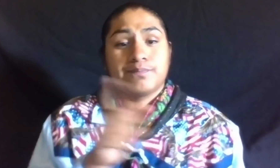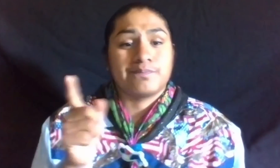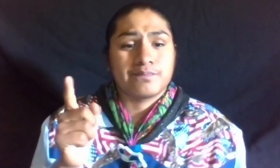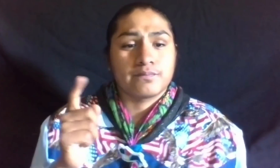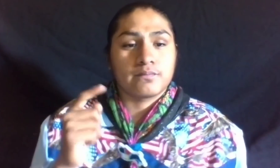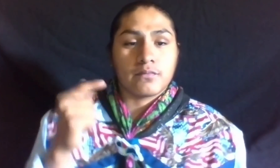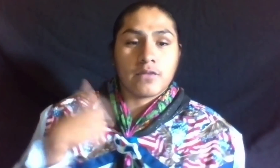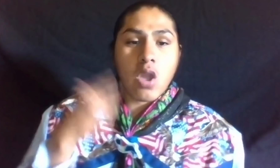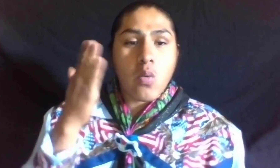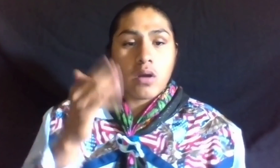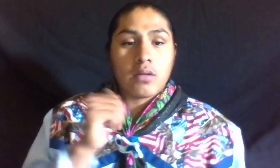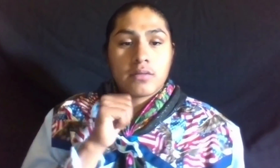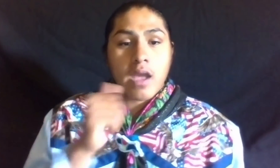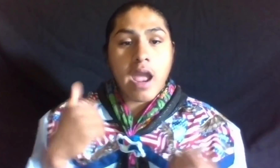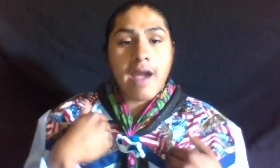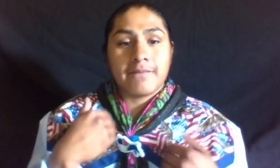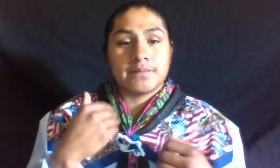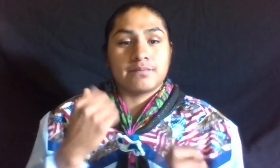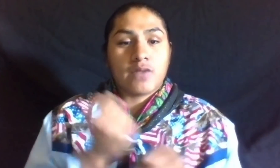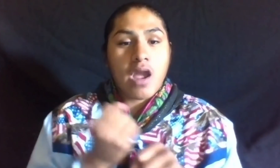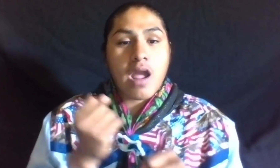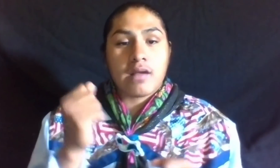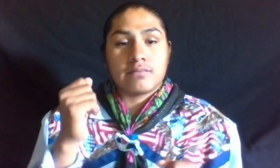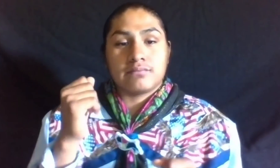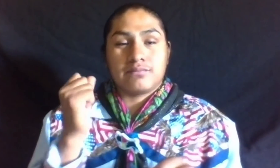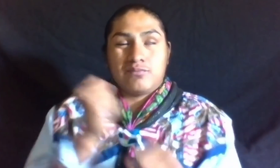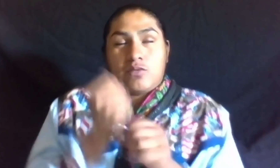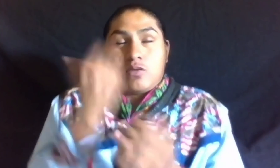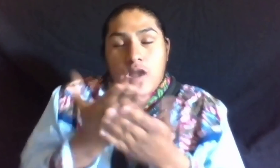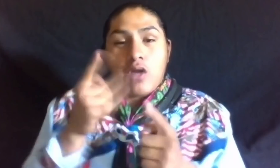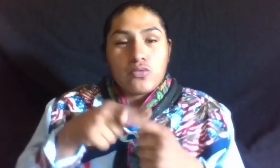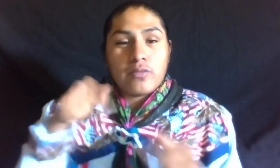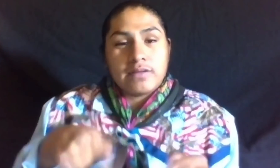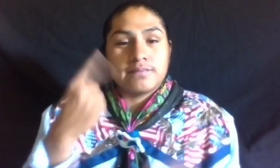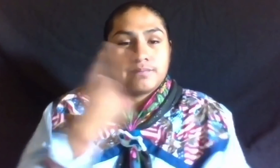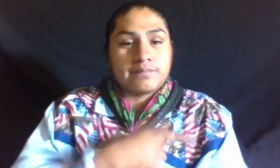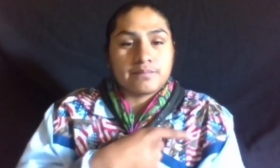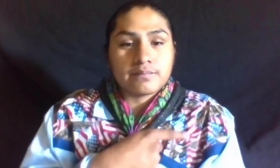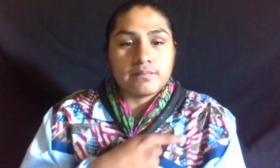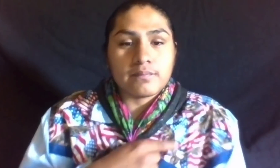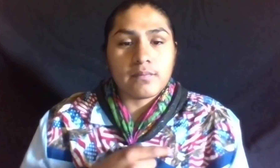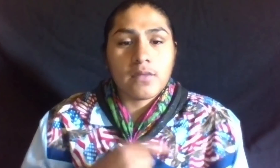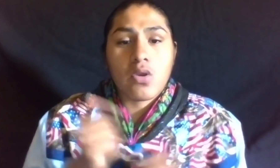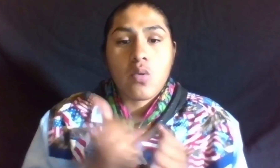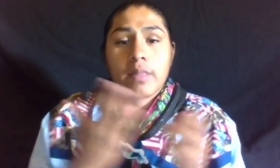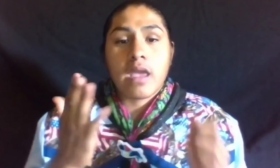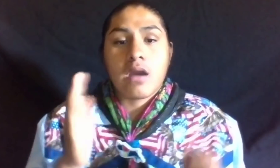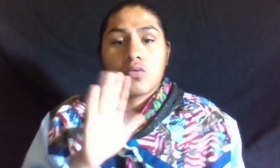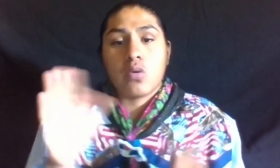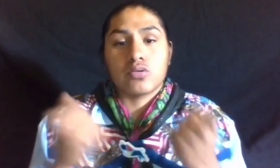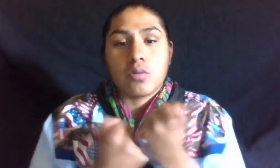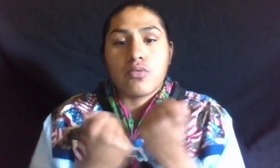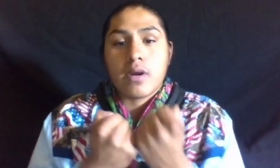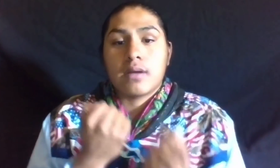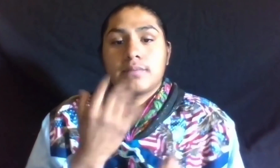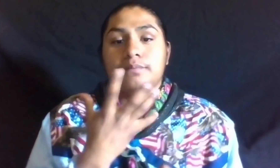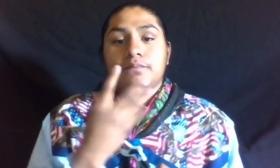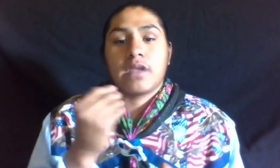I WOULD NOT HAVE GOTTEN TO THIS DAY! WITHOUT YOUR SUPPORT AND YOUR HOPE,